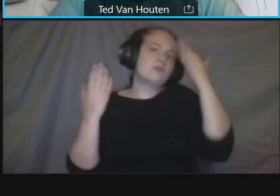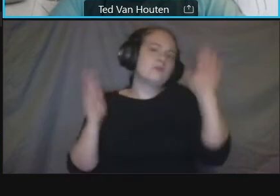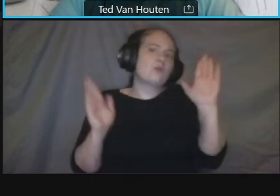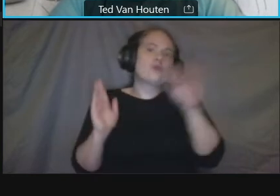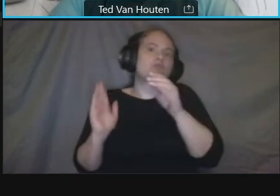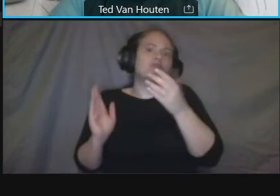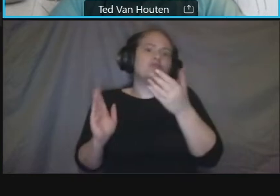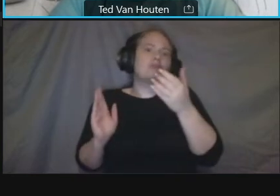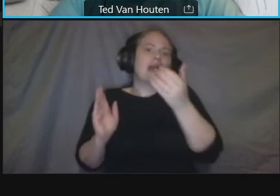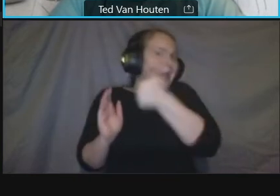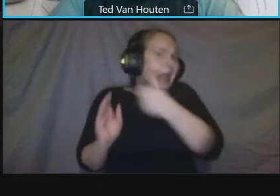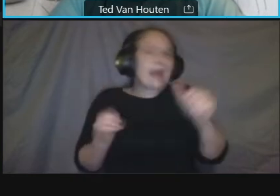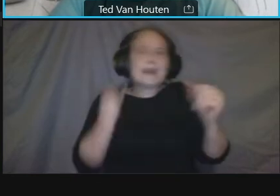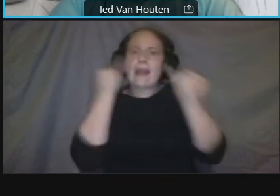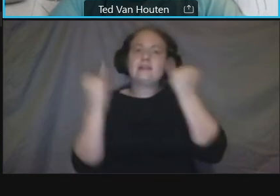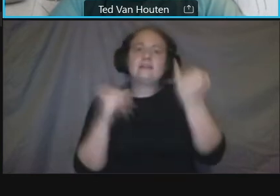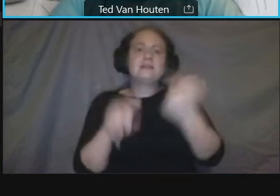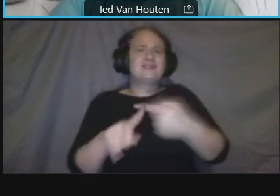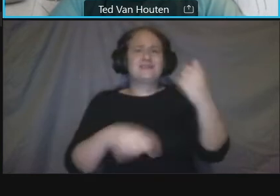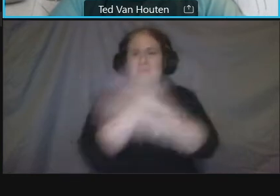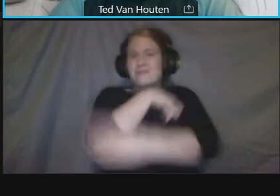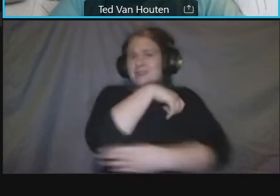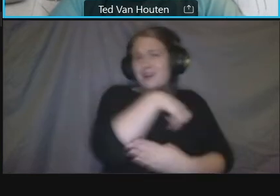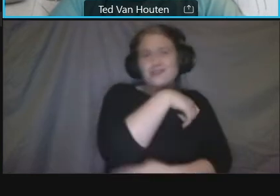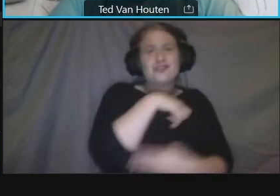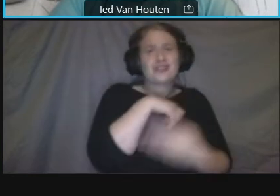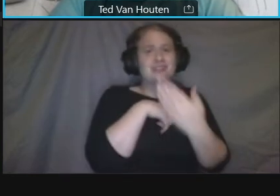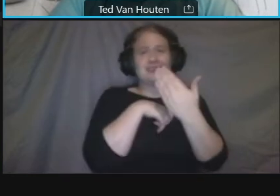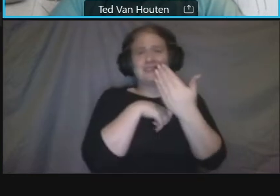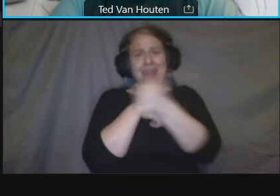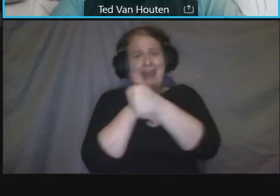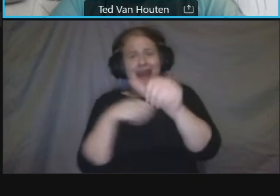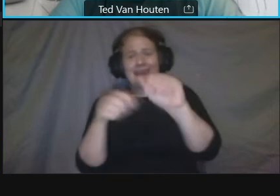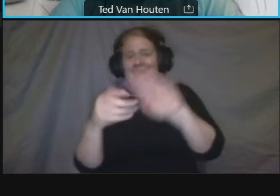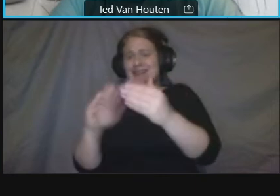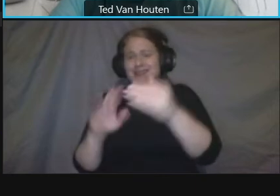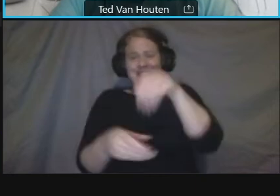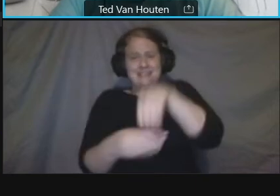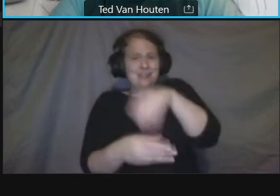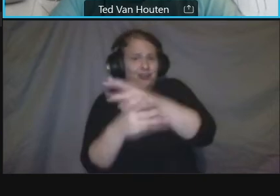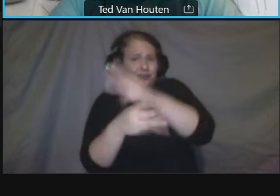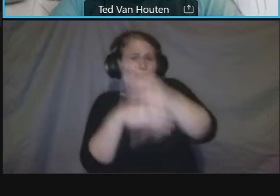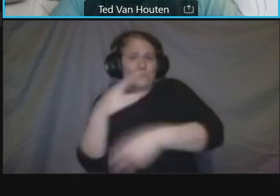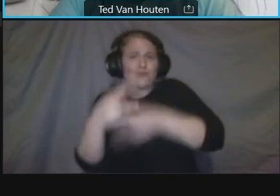city um around the world that you think we should take a look at um you know we're at the point now